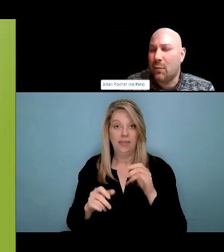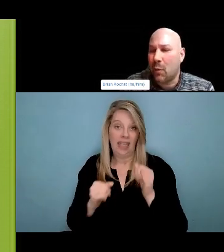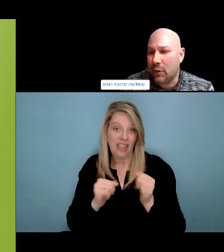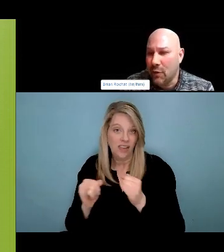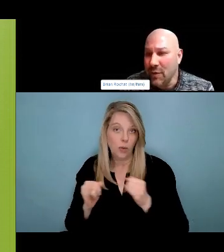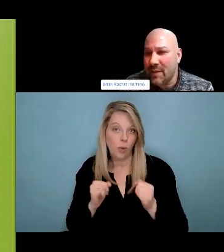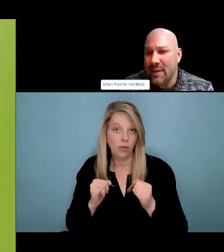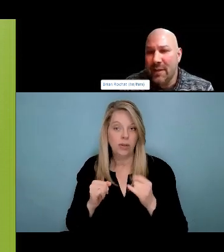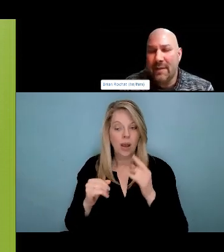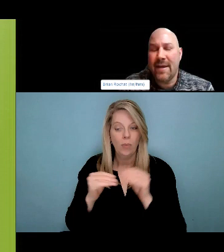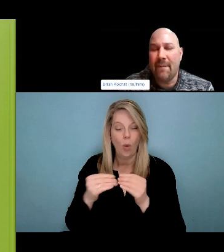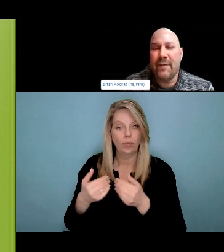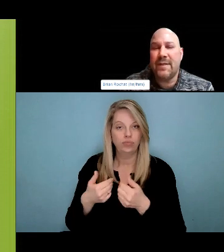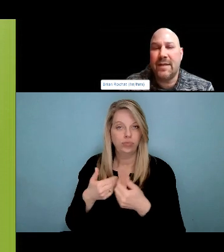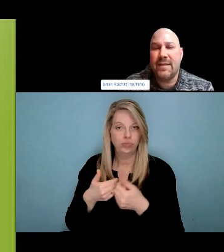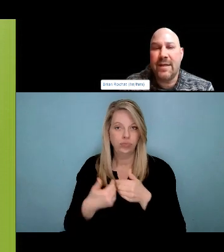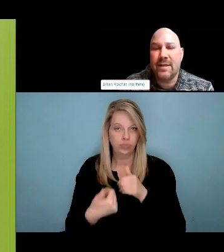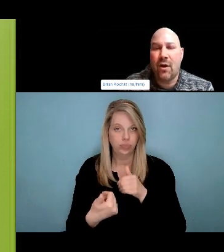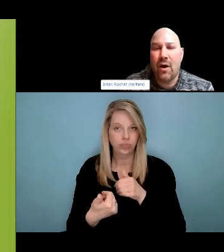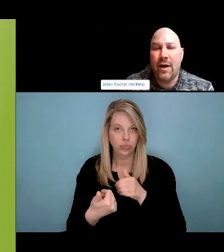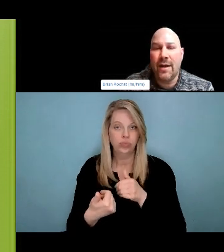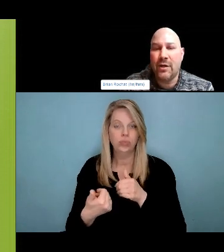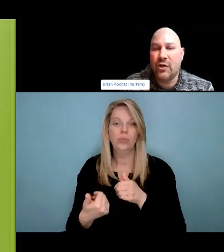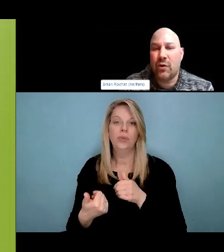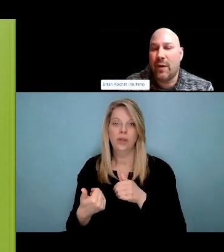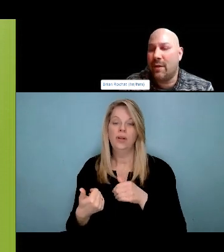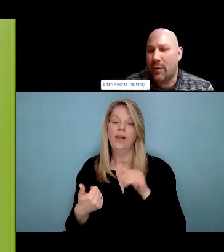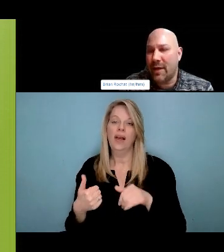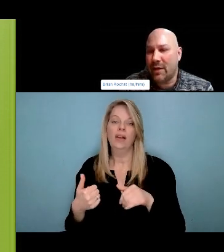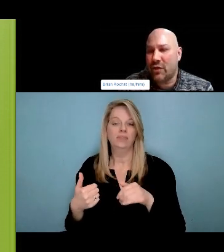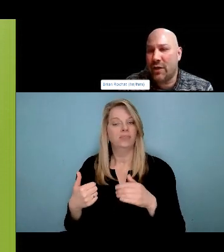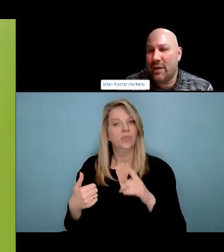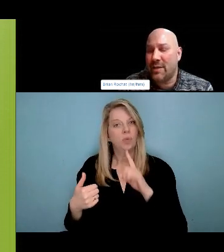actually, drug laws and drug policies cause more harms than drugs ever will.